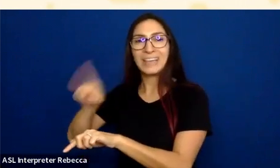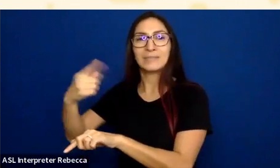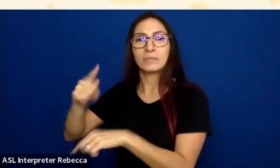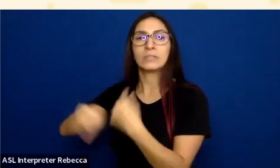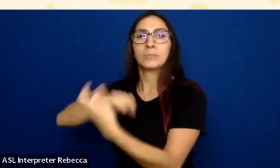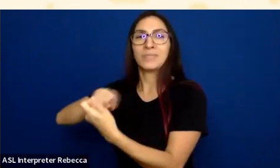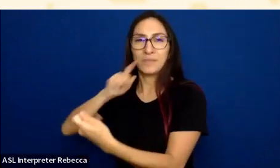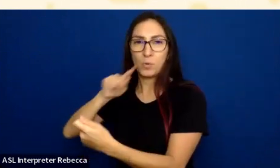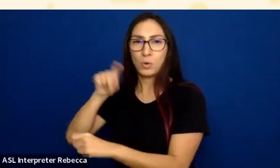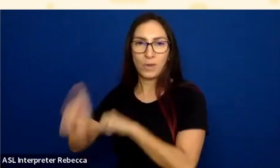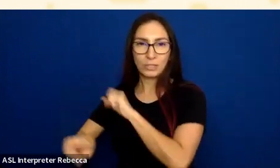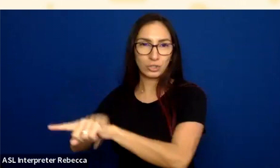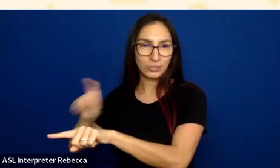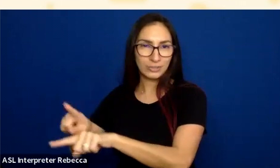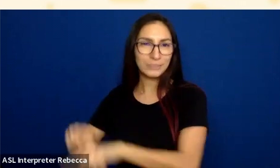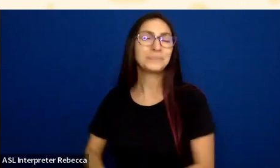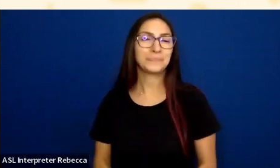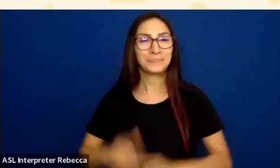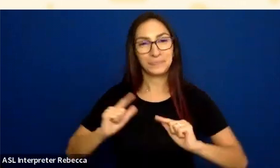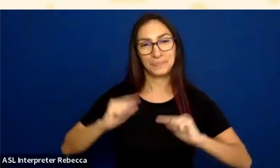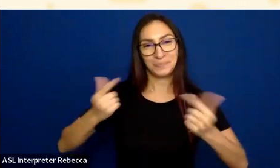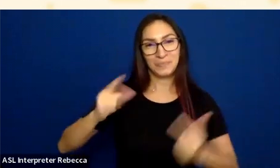Without further ado, I will turn it over to you, Jonathan, and we will get started.